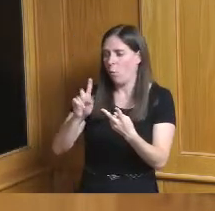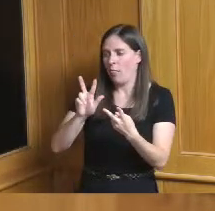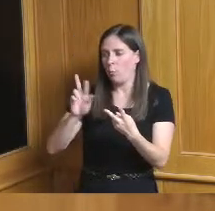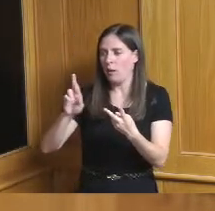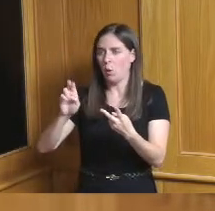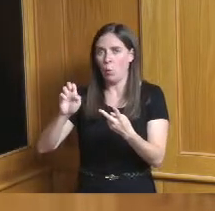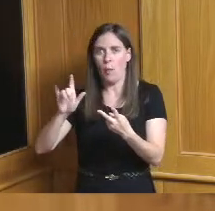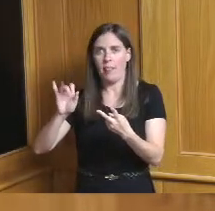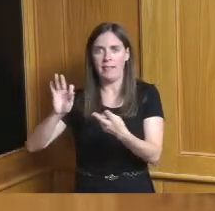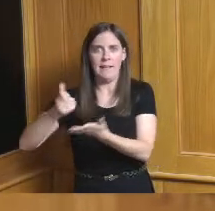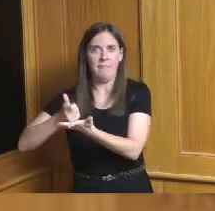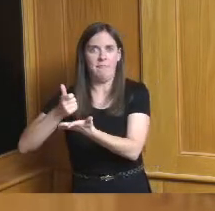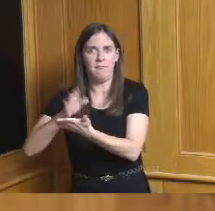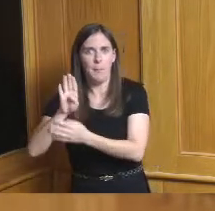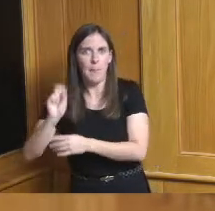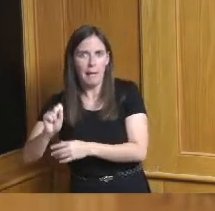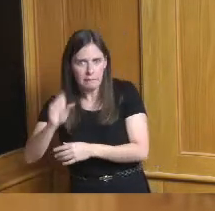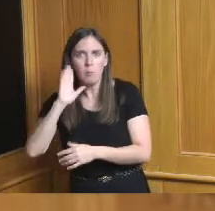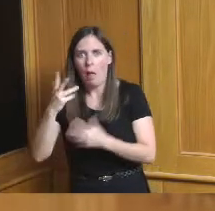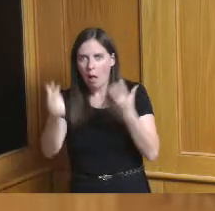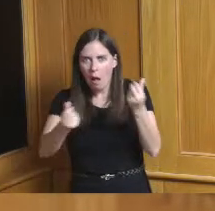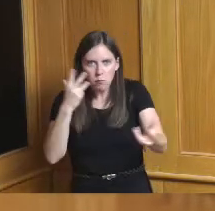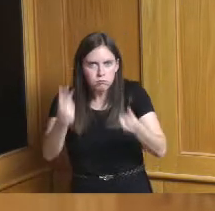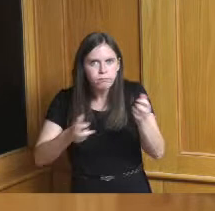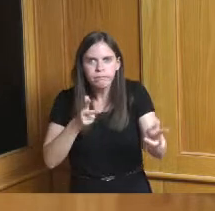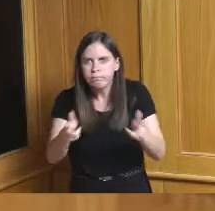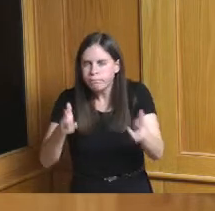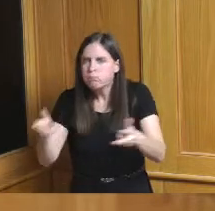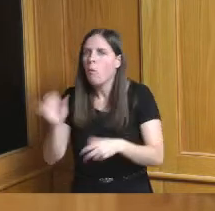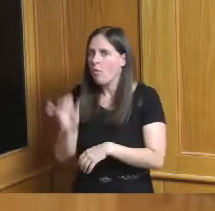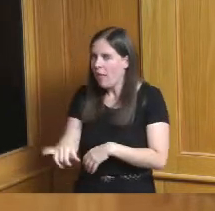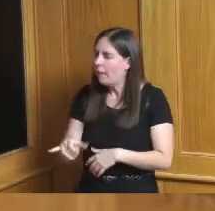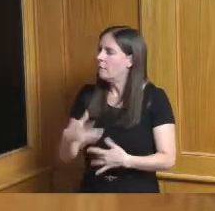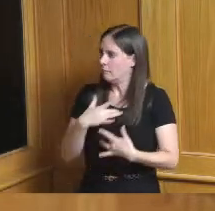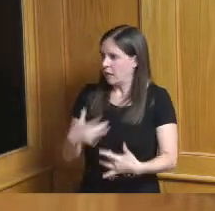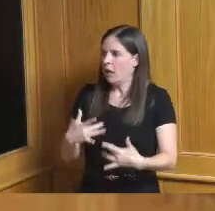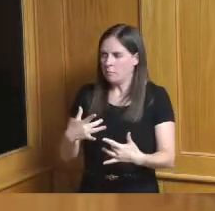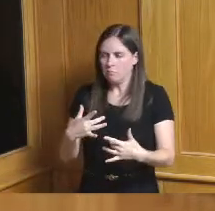well I think from what I've been here we doing more non-traditional than most counties